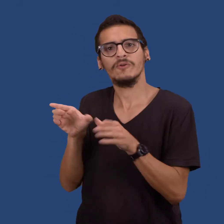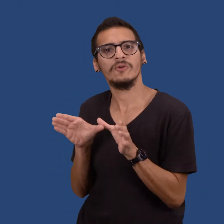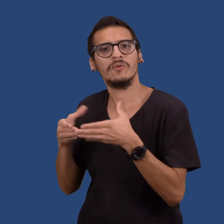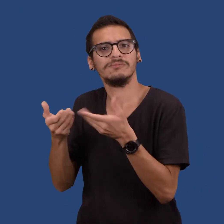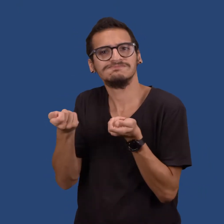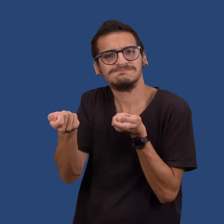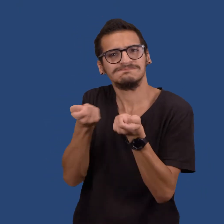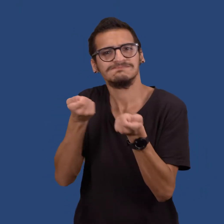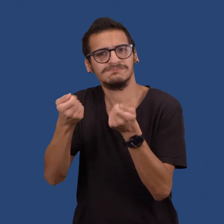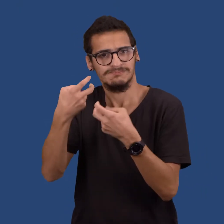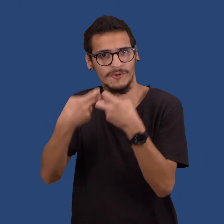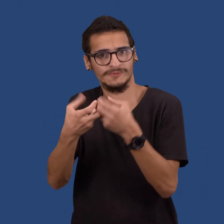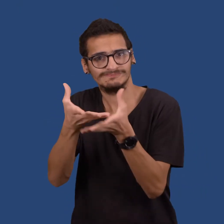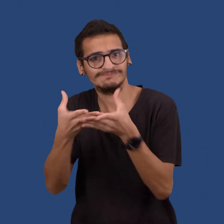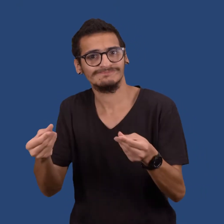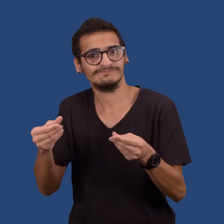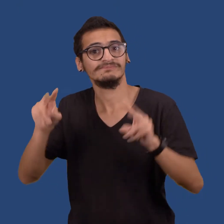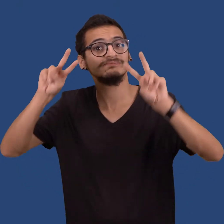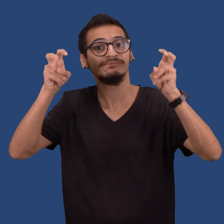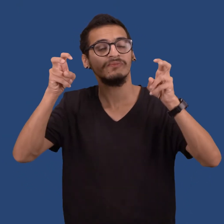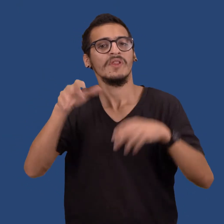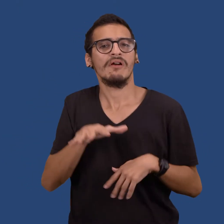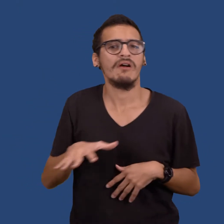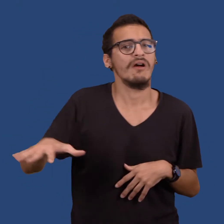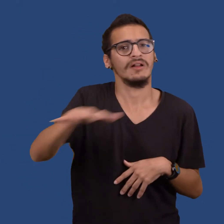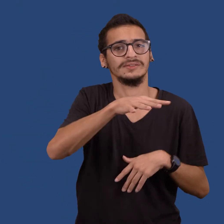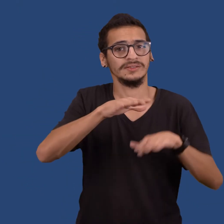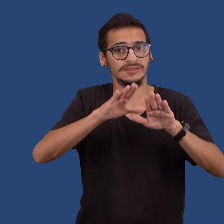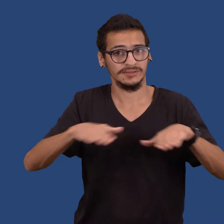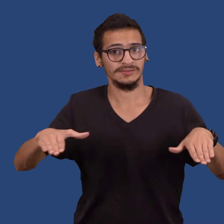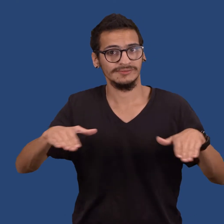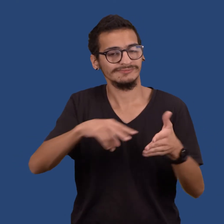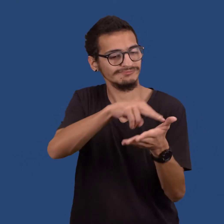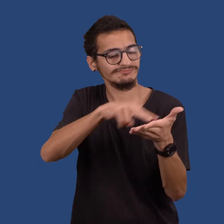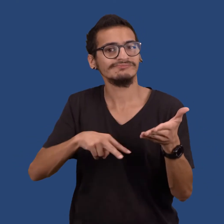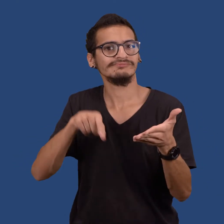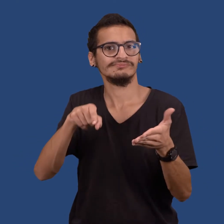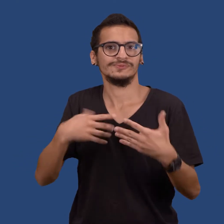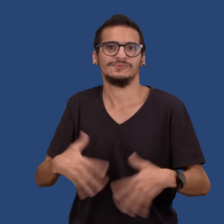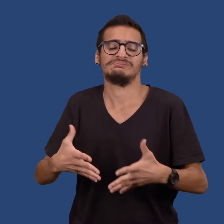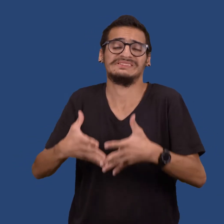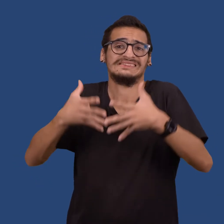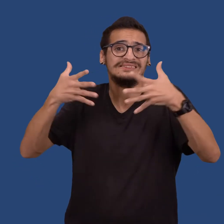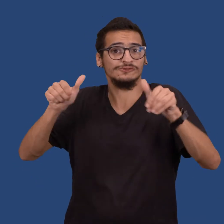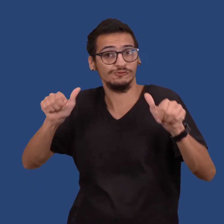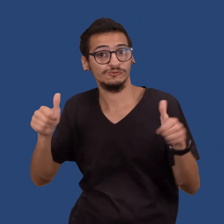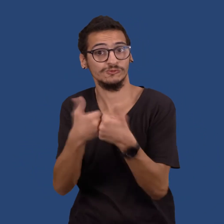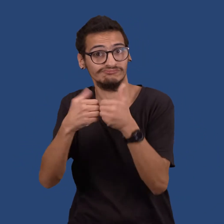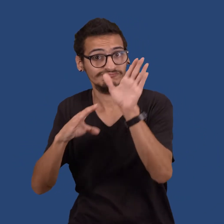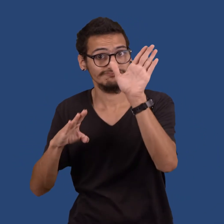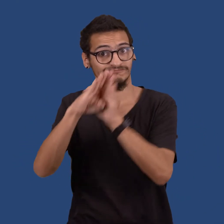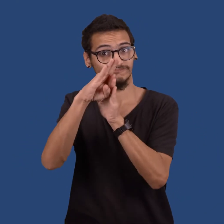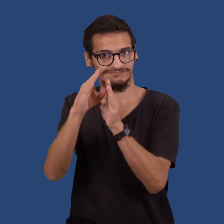That’s why All Children Reading: A Grand Challenge for Development